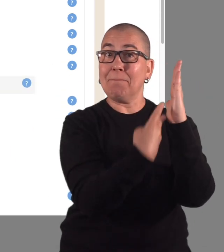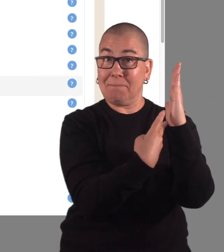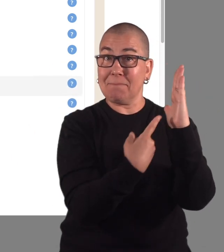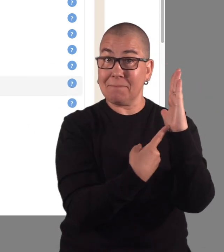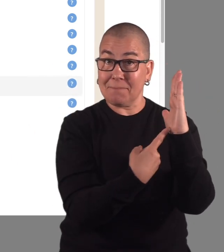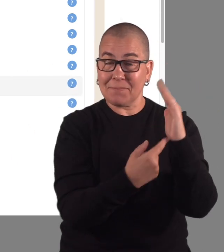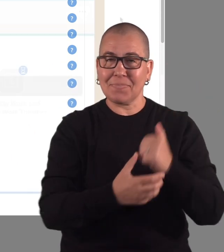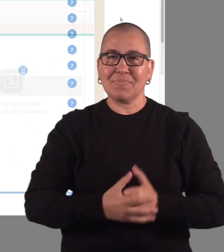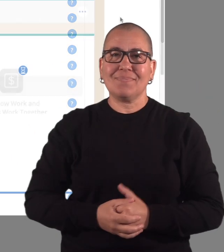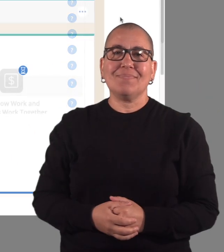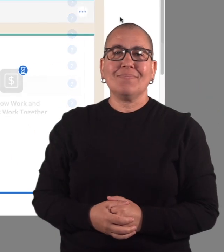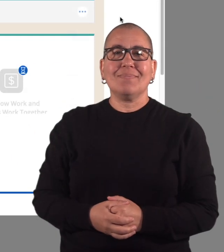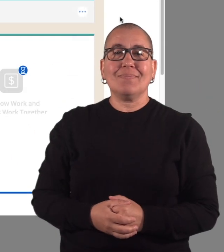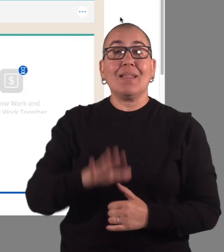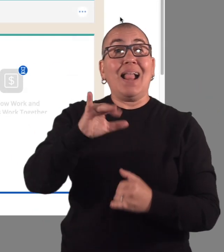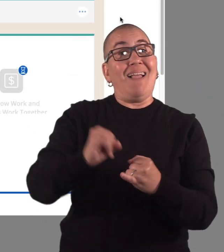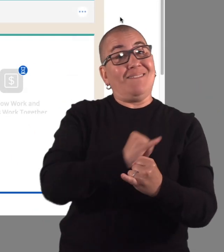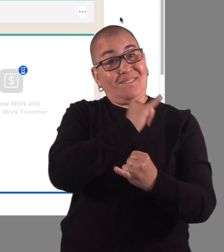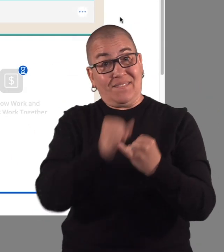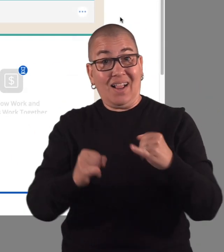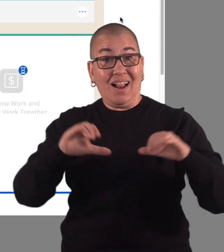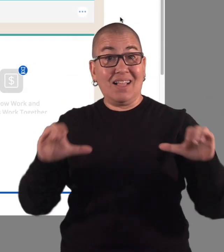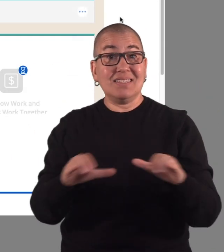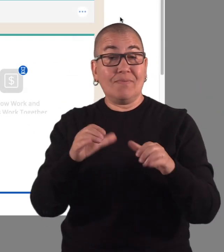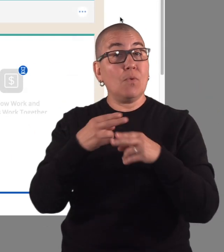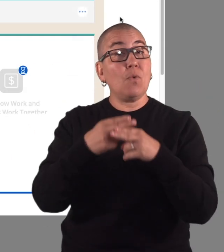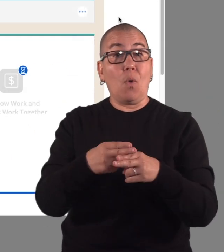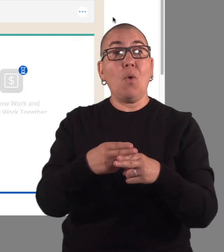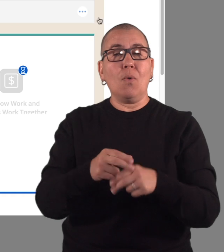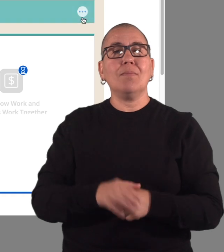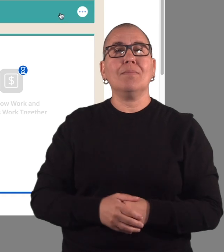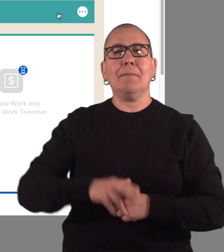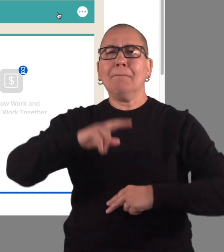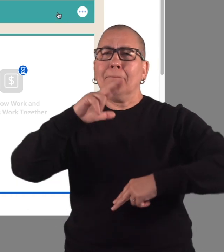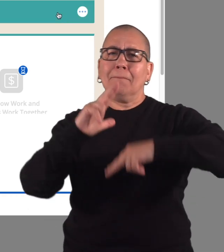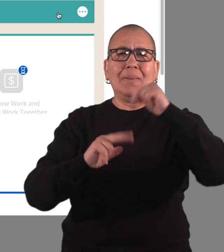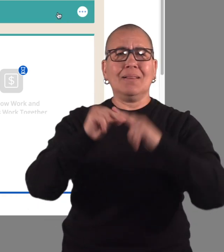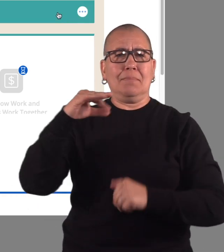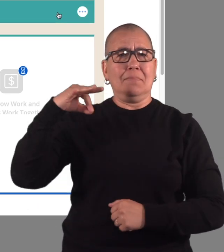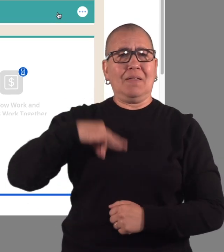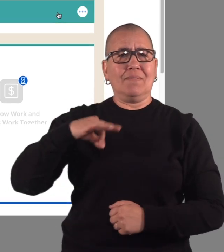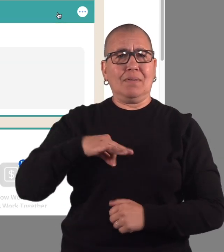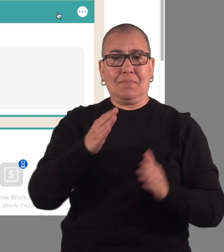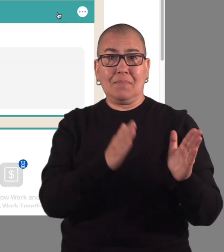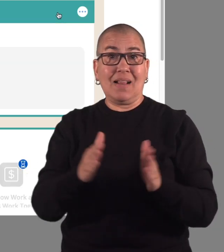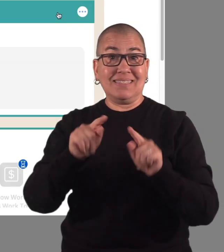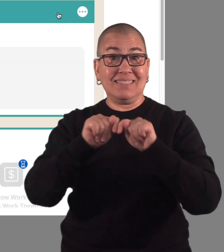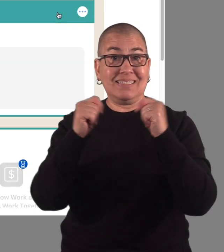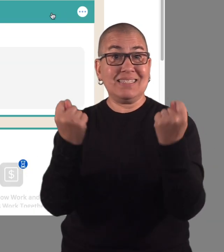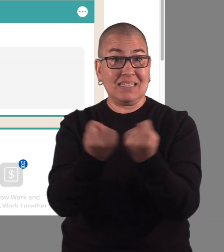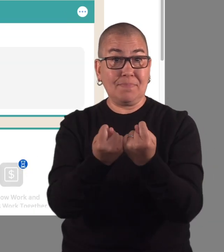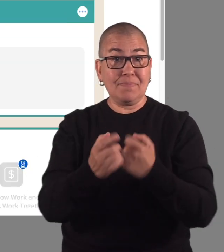The final activity in the path is Build a Benefits Planning Team.